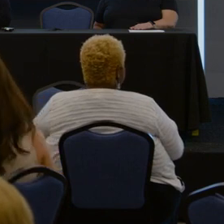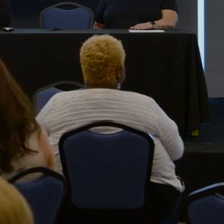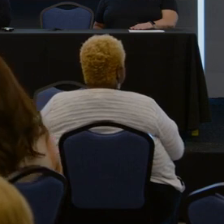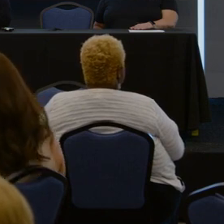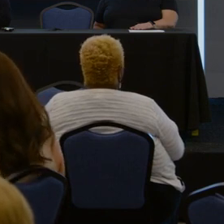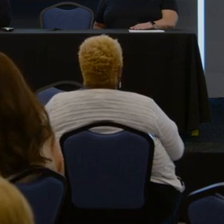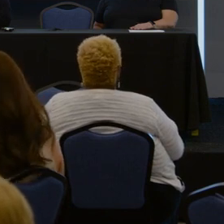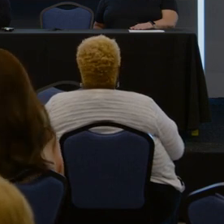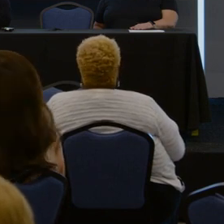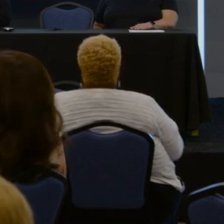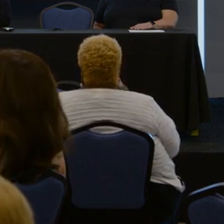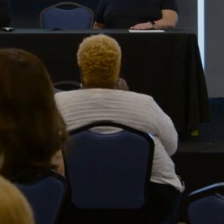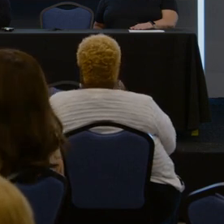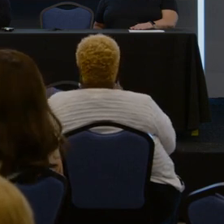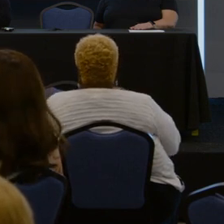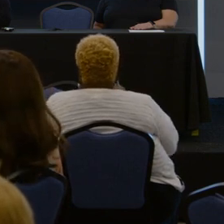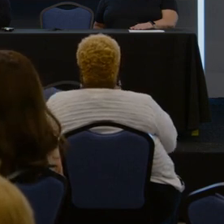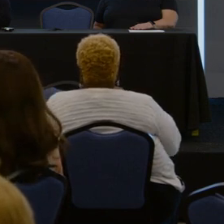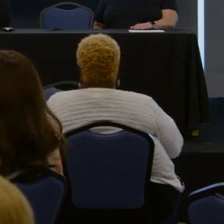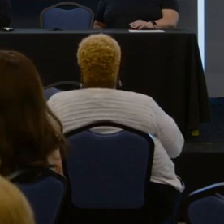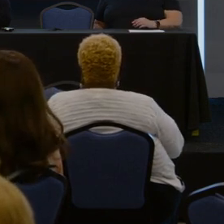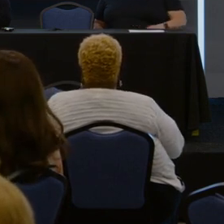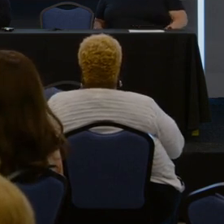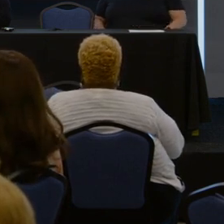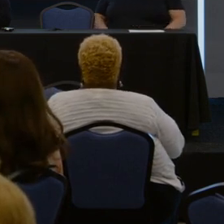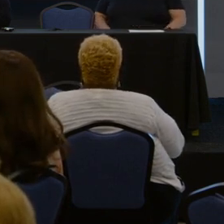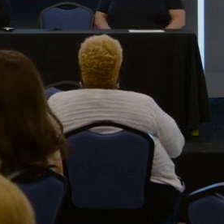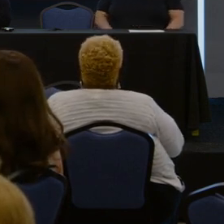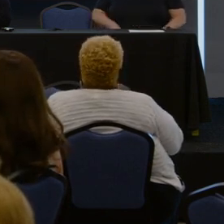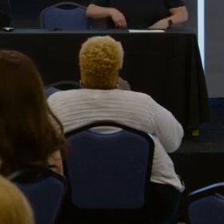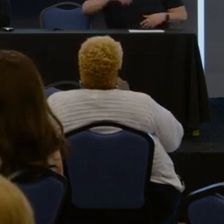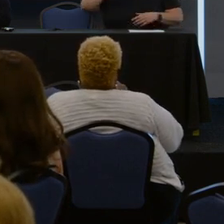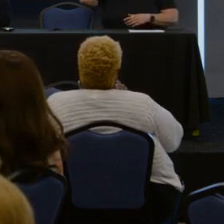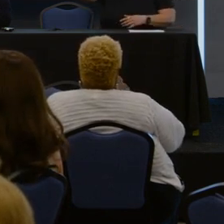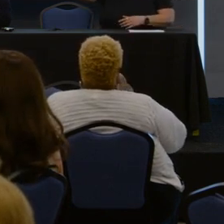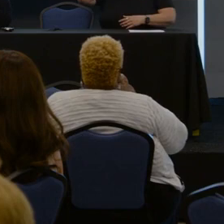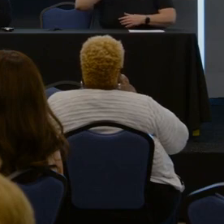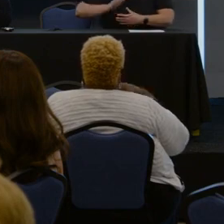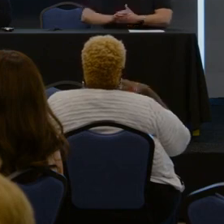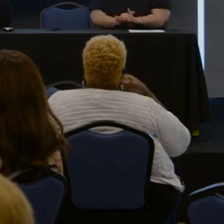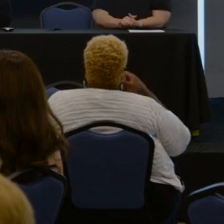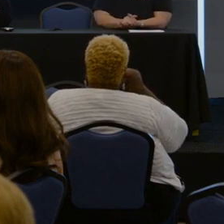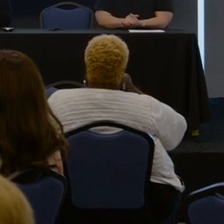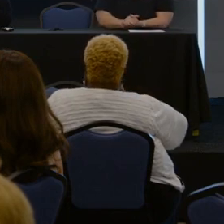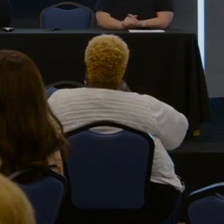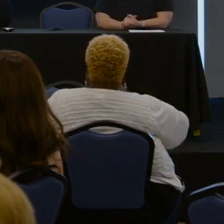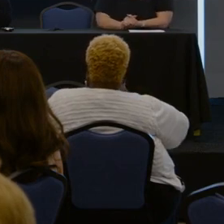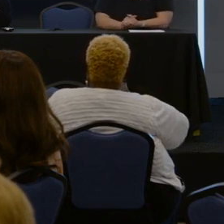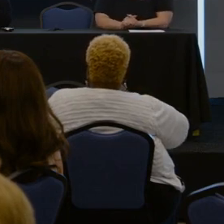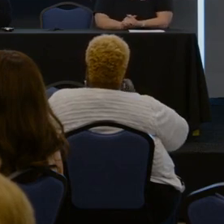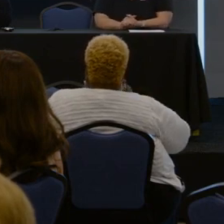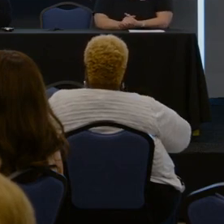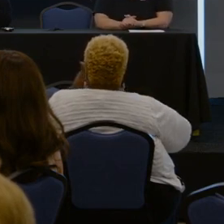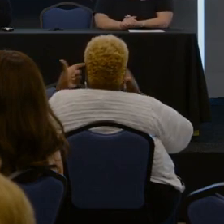Kim, it's a two part question. At Valleywise Health where I work, we have a large refugee population.